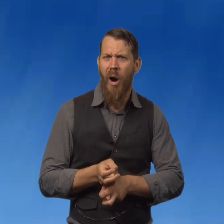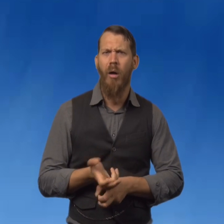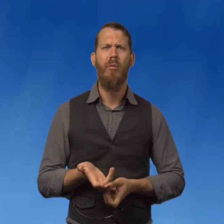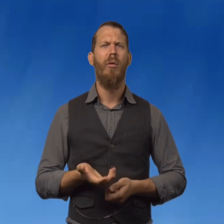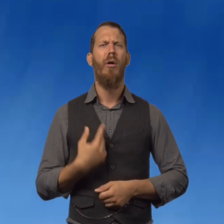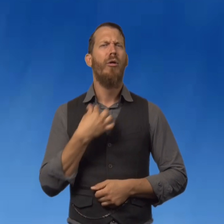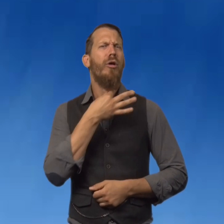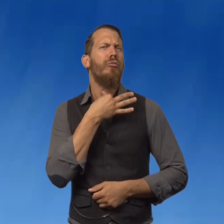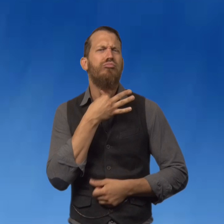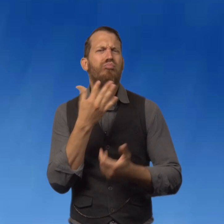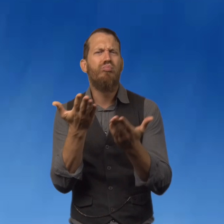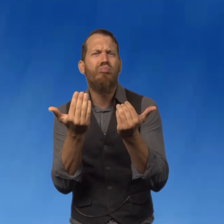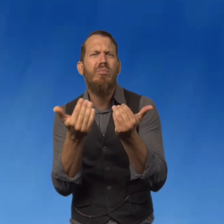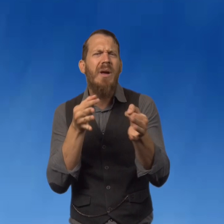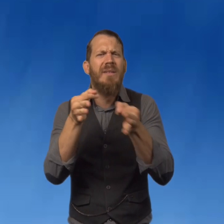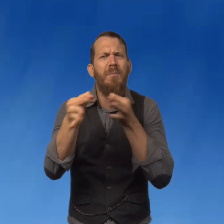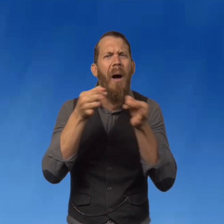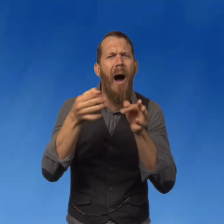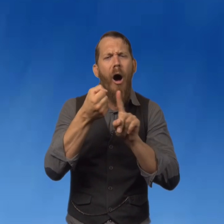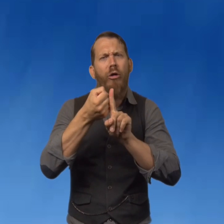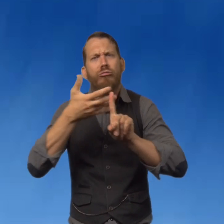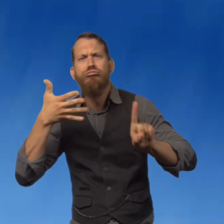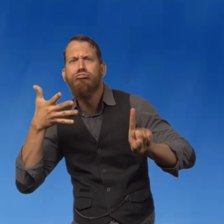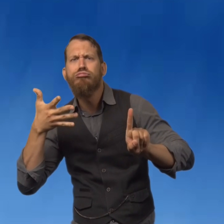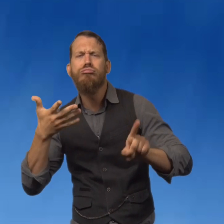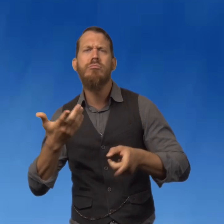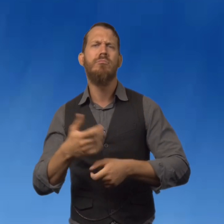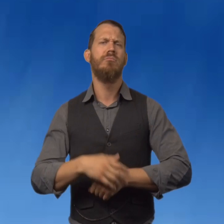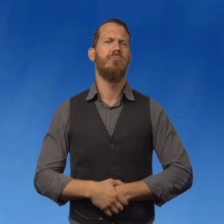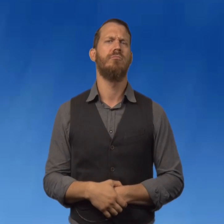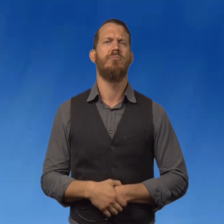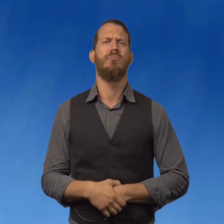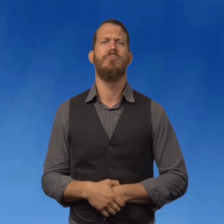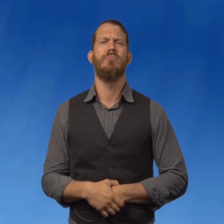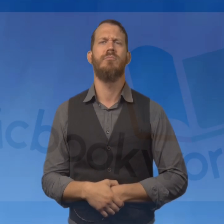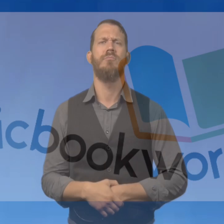or you felt like you had a really hard time controlling it? Tell me about that.